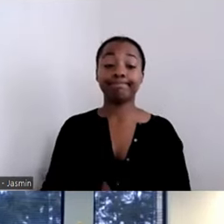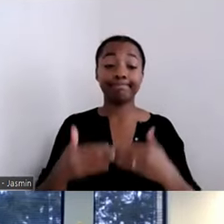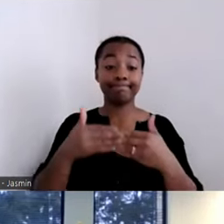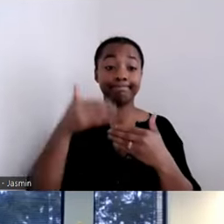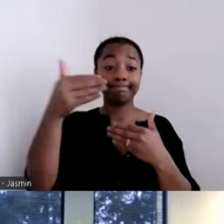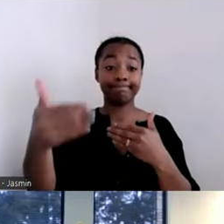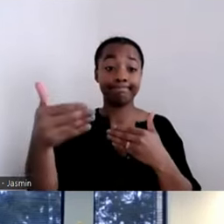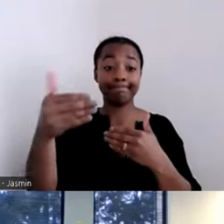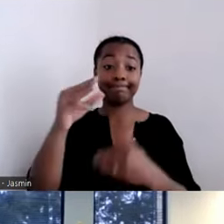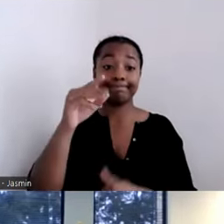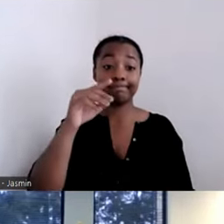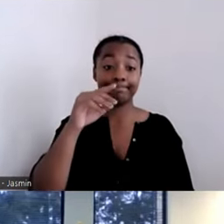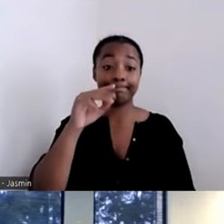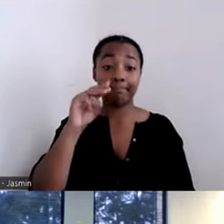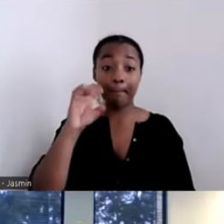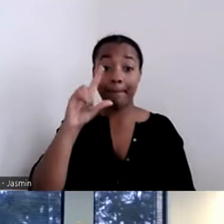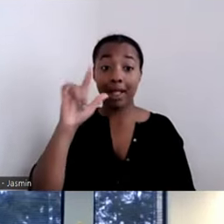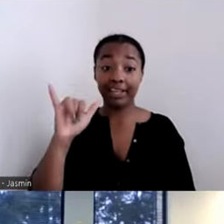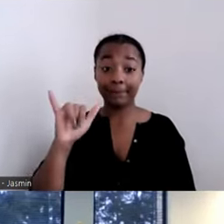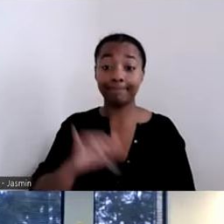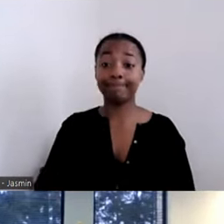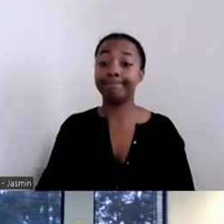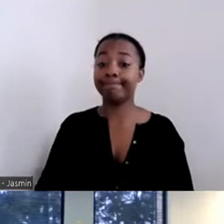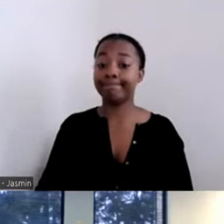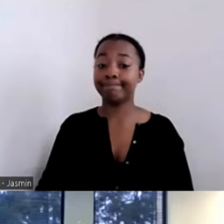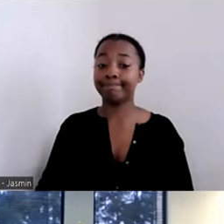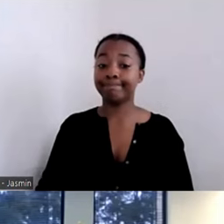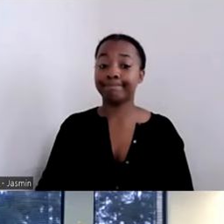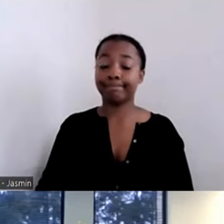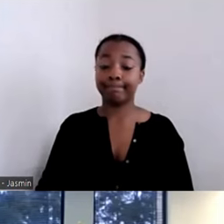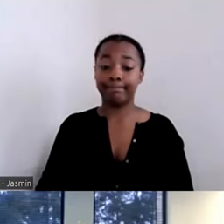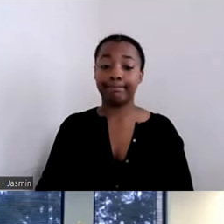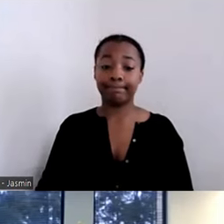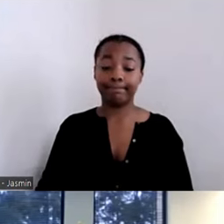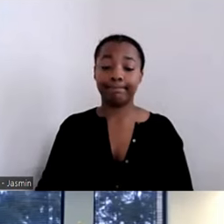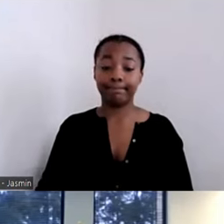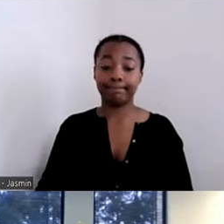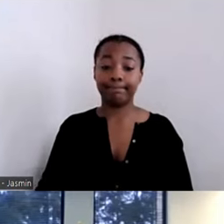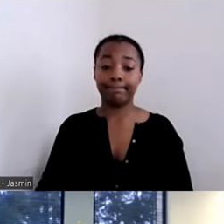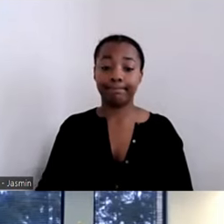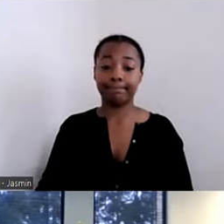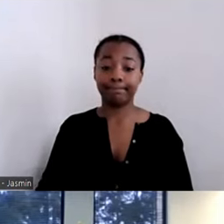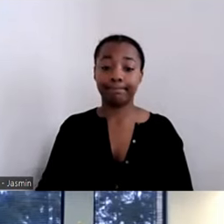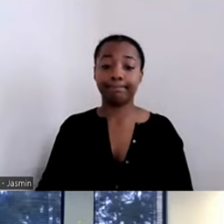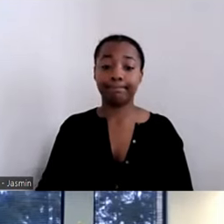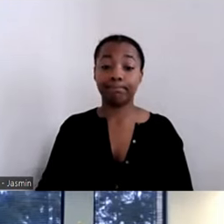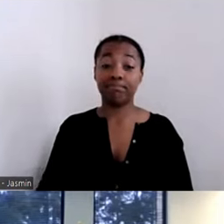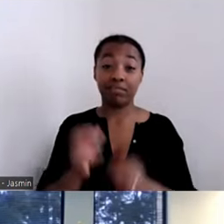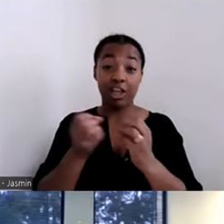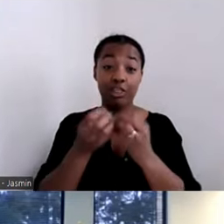There were quite a bit in the chat and also some in the Q&A. Just